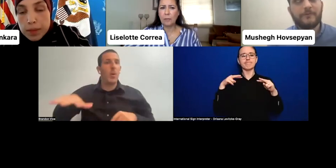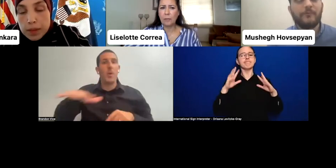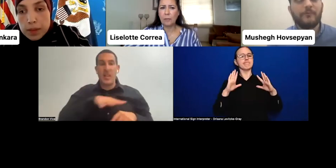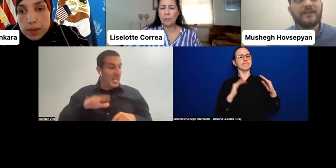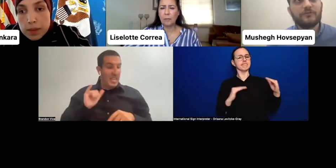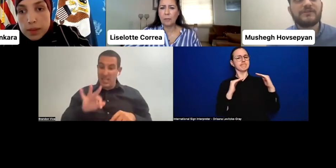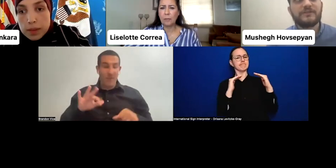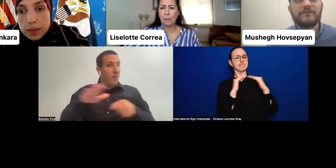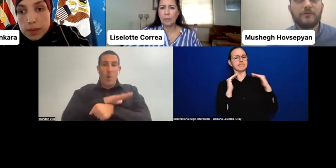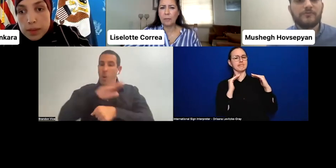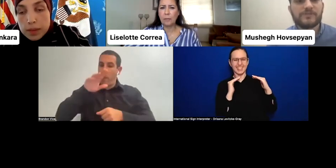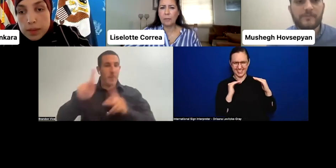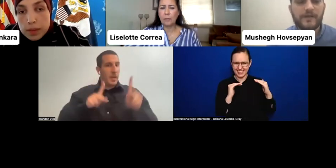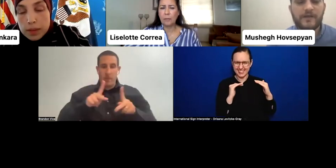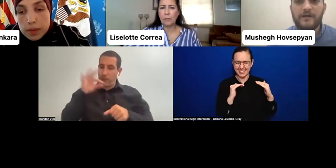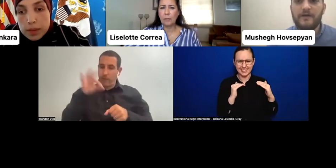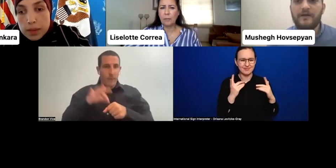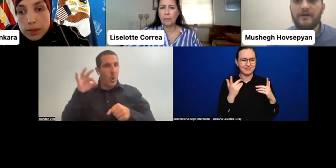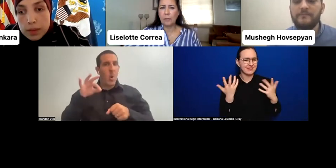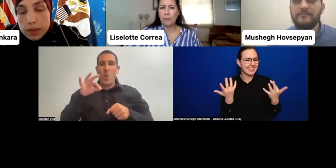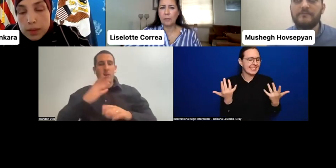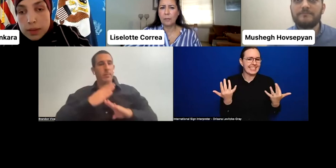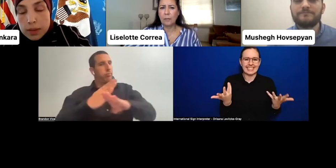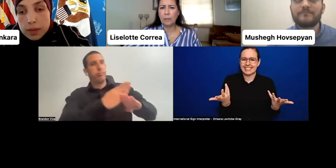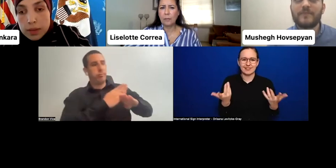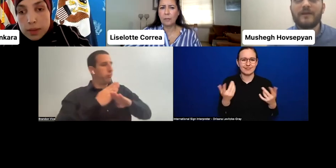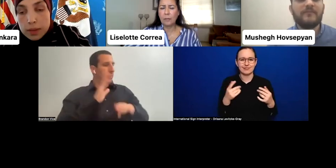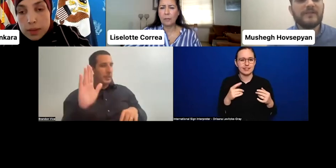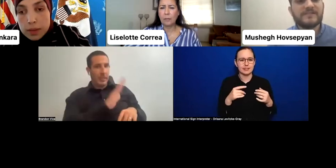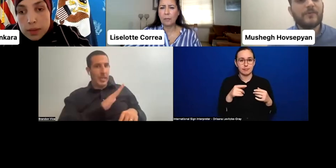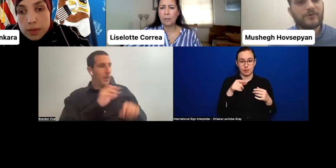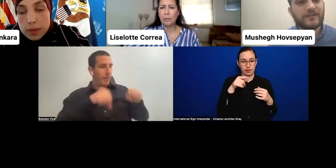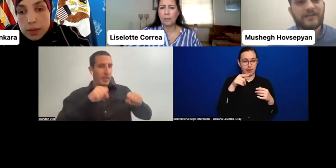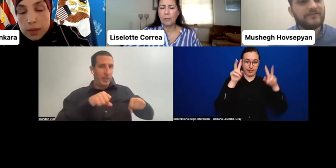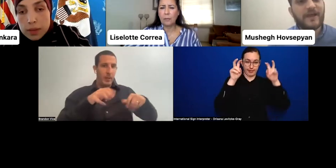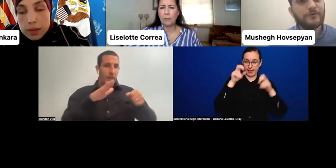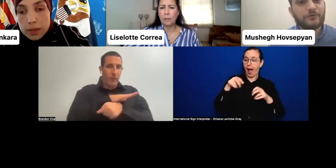we cannot call some governments democratic if they are not